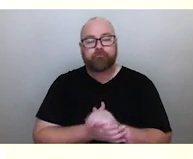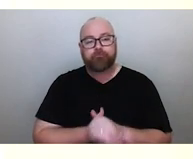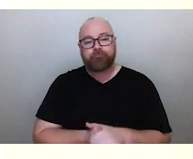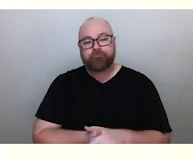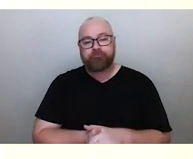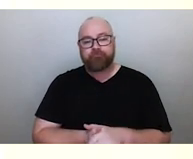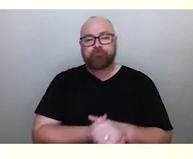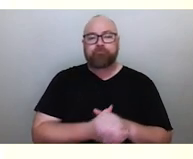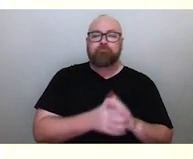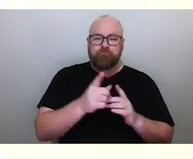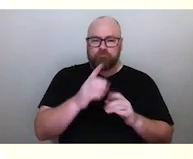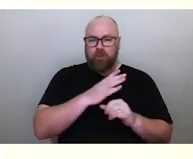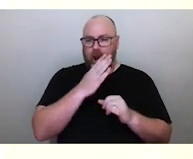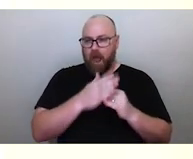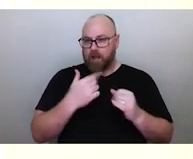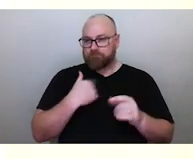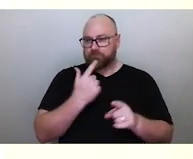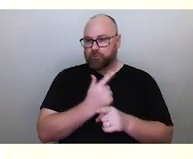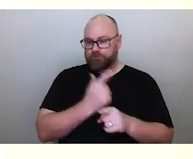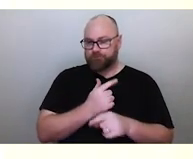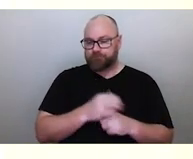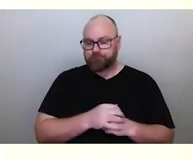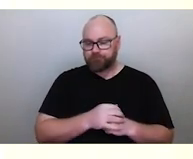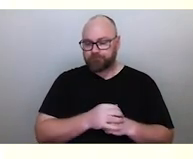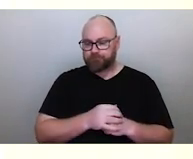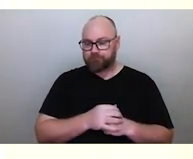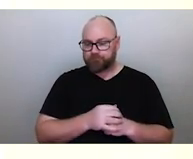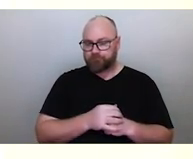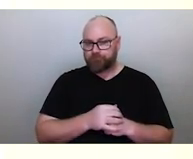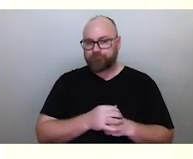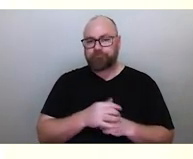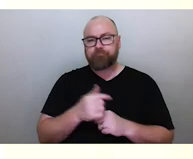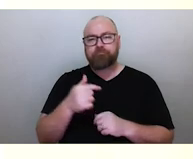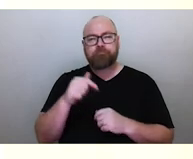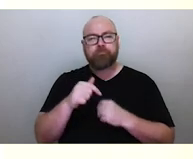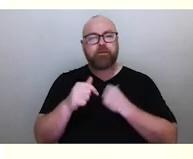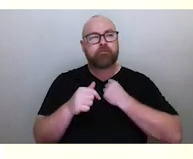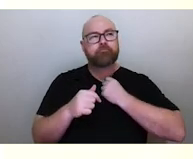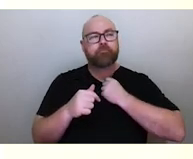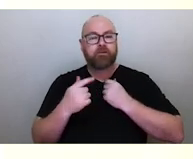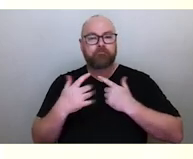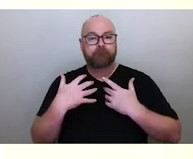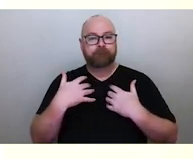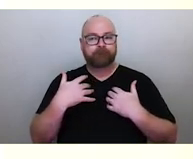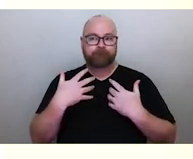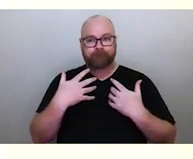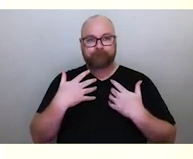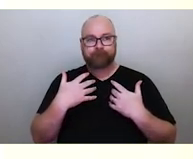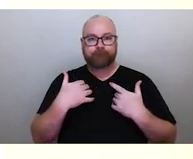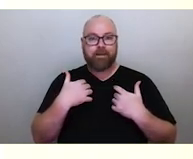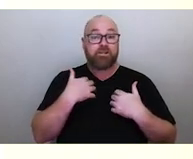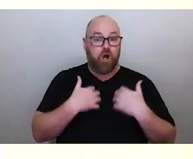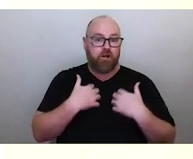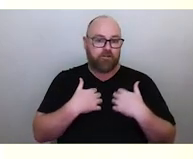Now, the last thing I want to talk about is something that I found very exciting learning from the Torres Strait Islander Elders